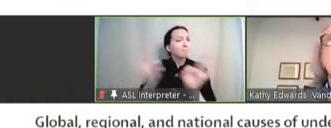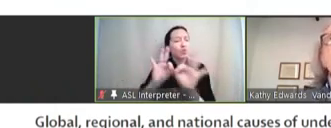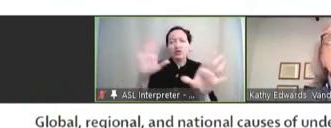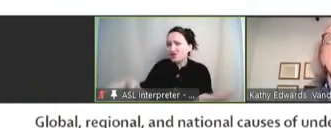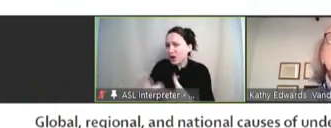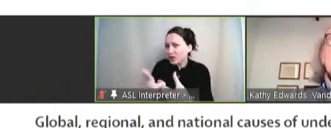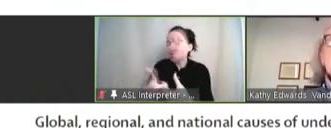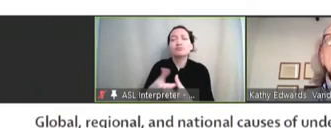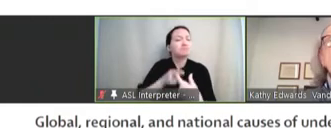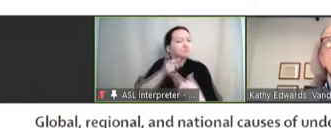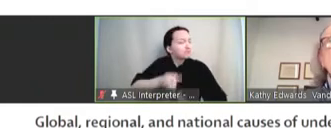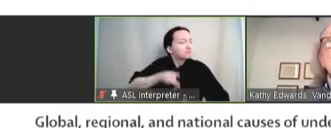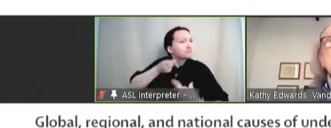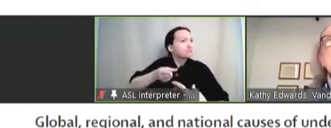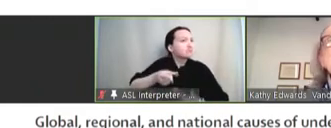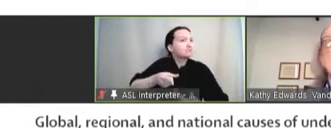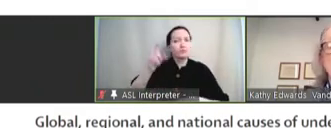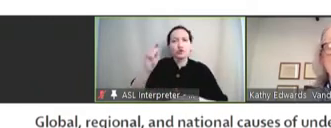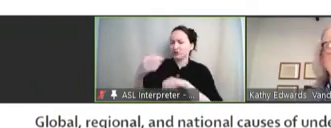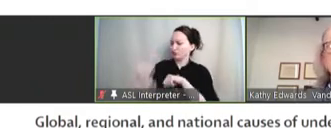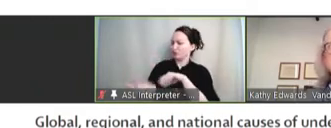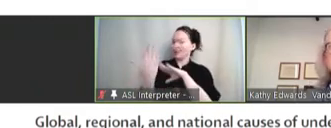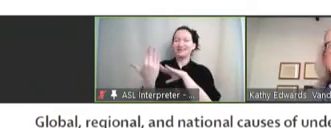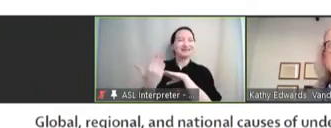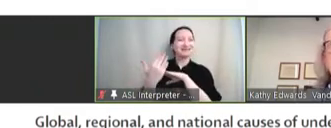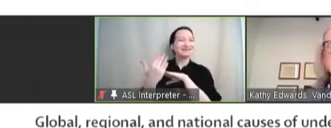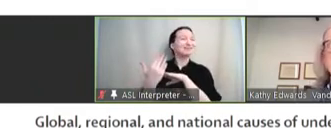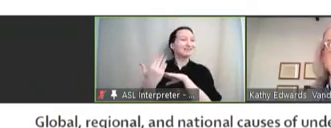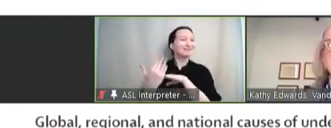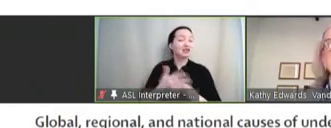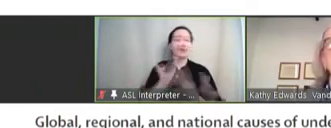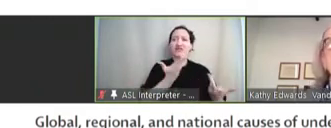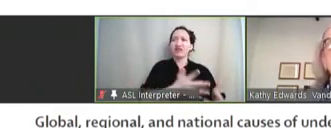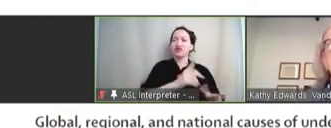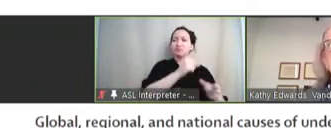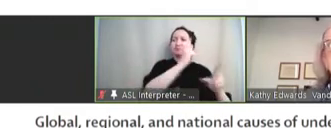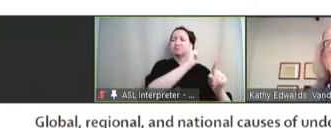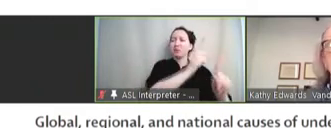that we need to address in addition to those that we have solved. Next slide.